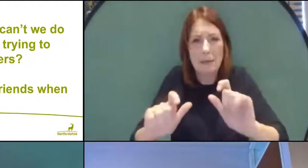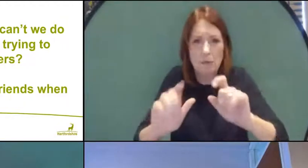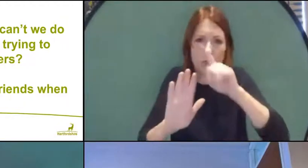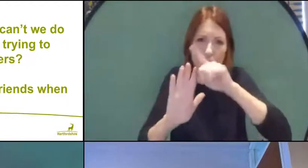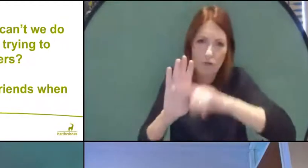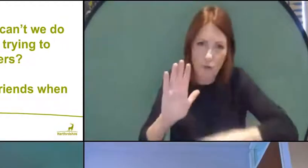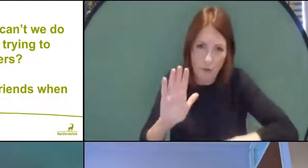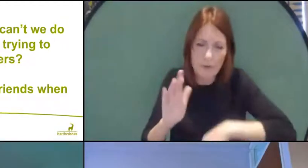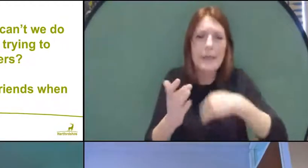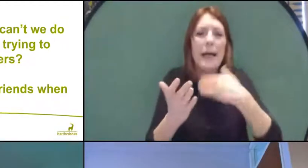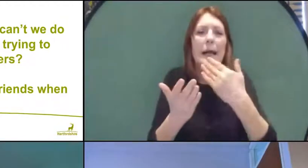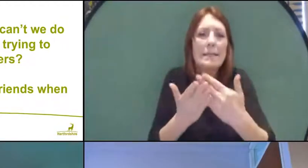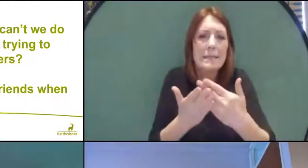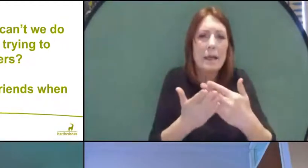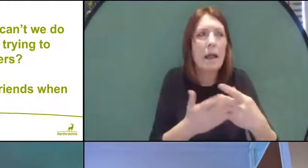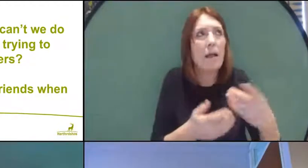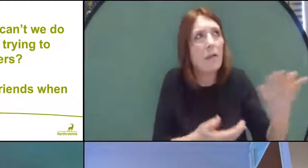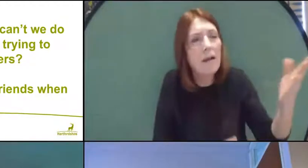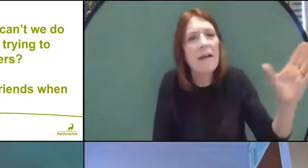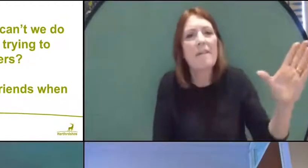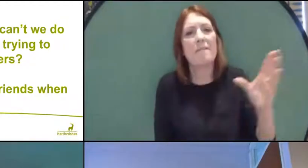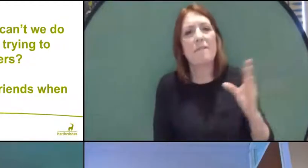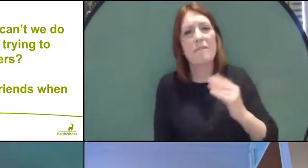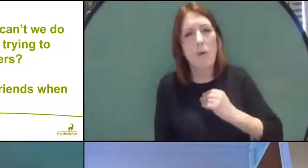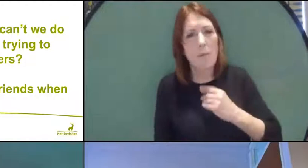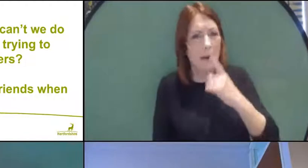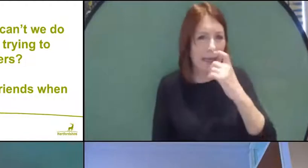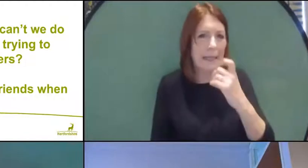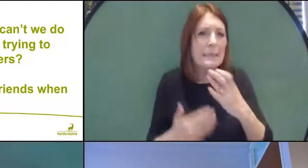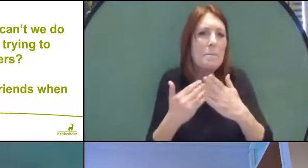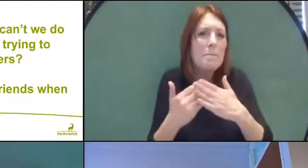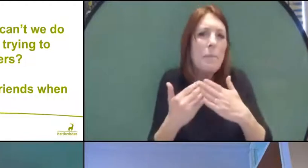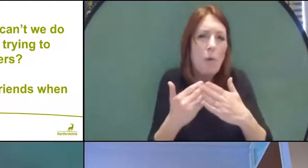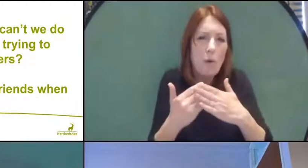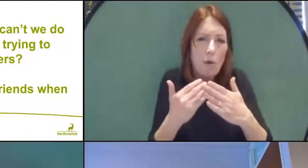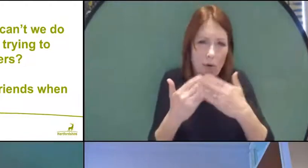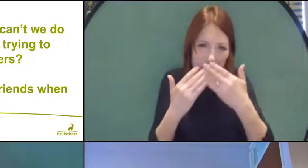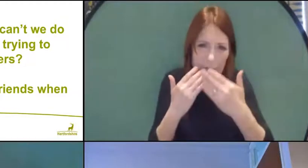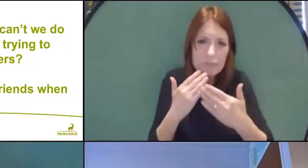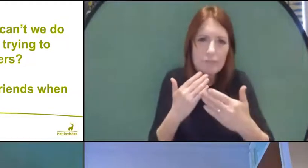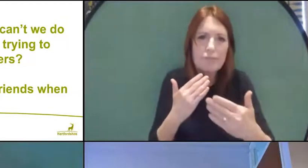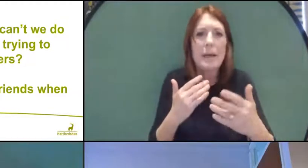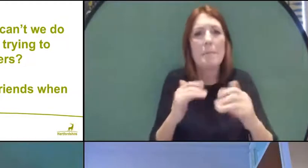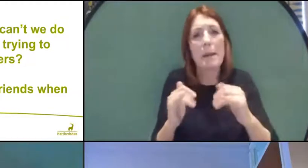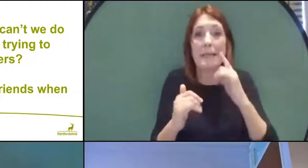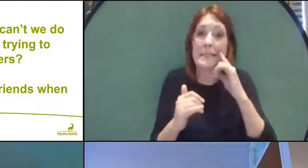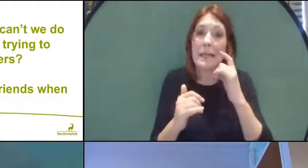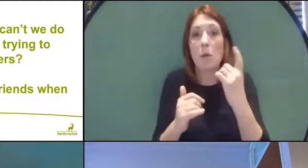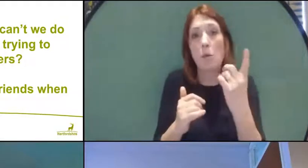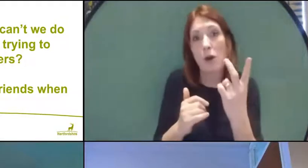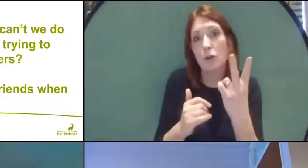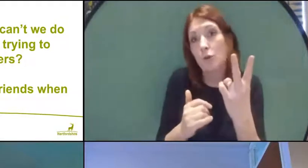people or lock down eases, and we can begin to say maybe one or two friends and then we can see more.